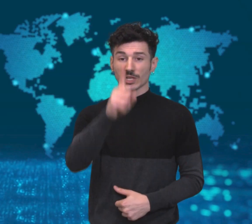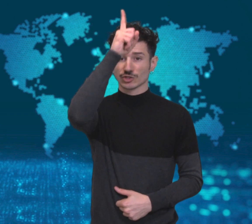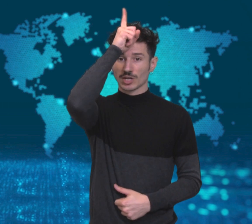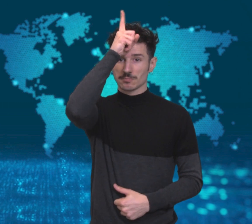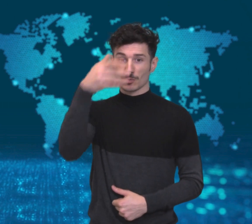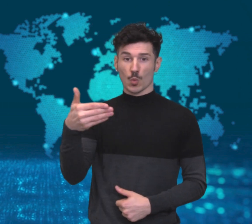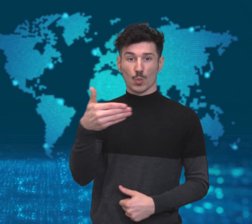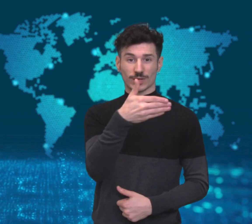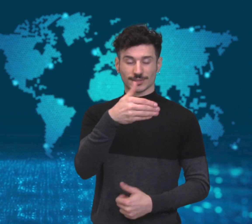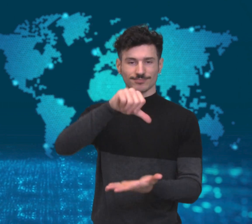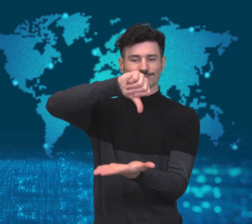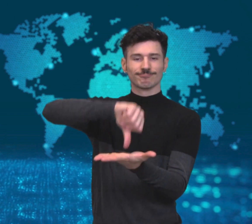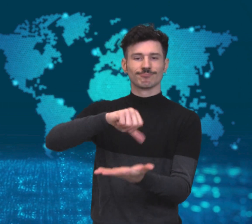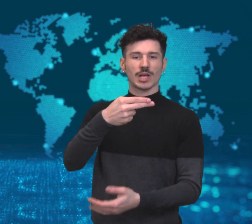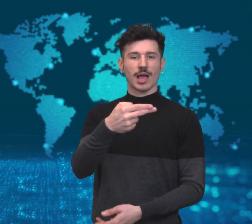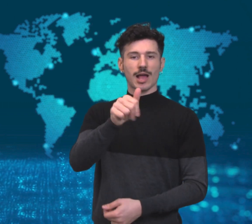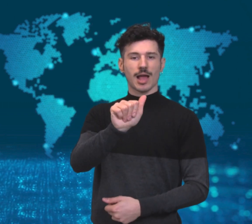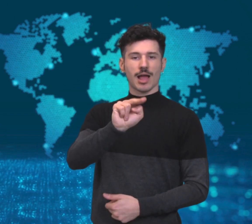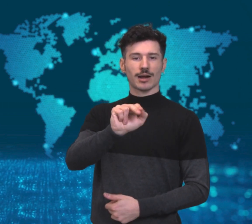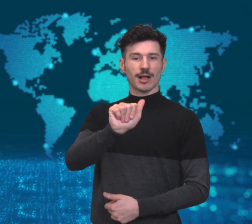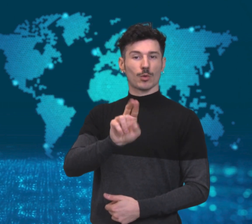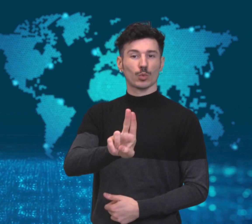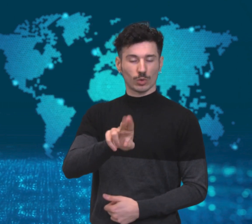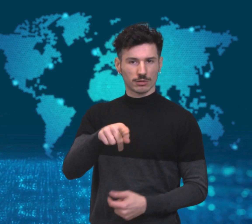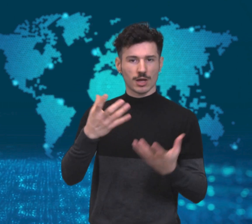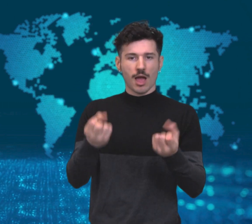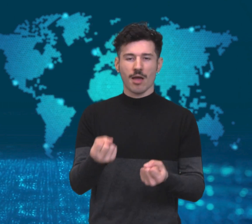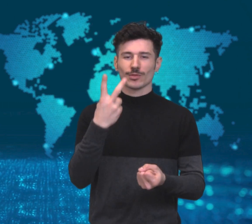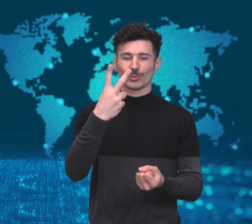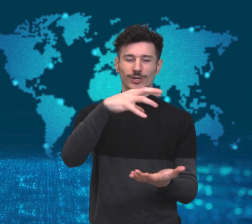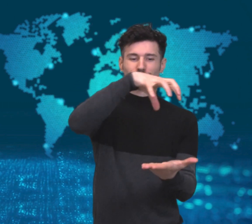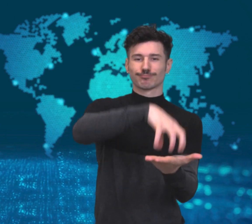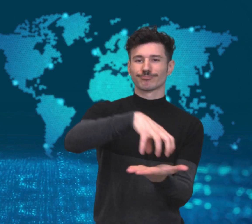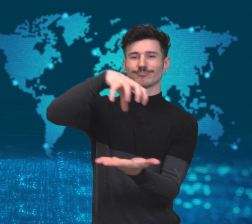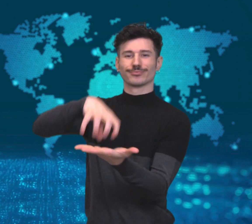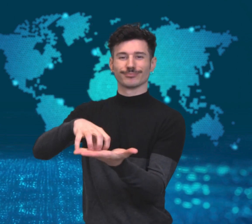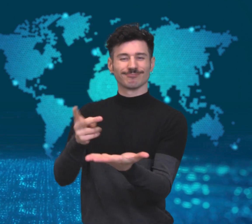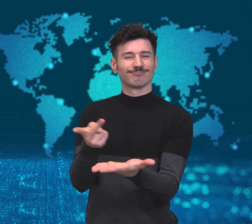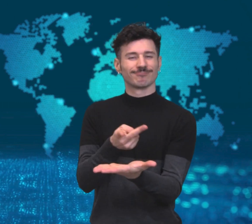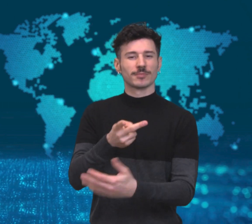[Alessio]: At least nine people have been killed and